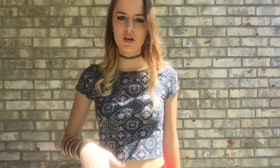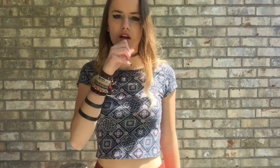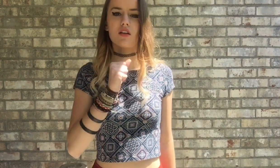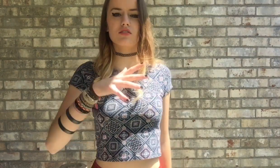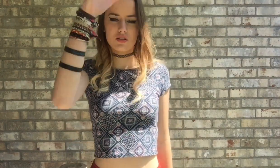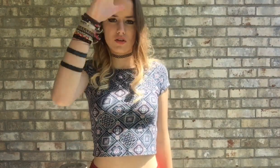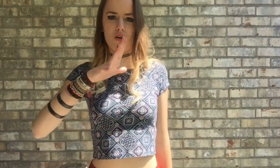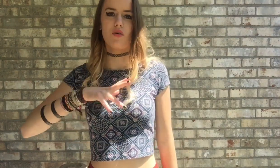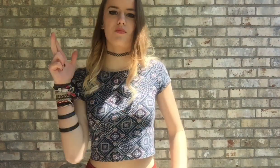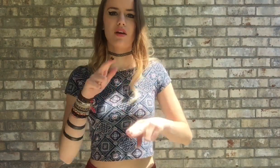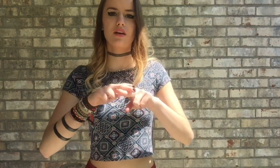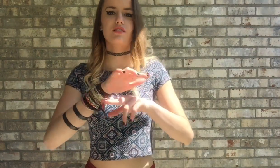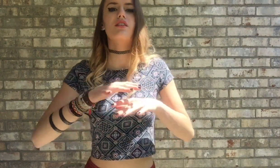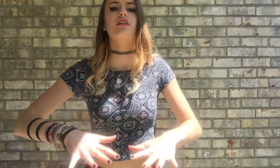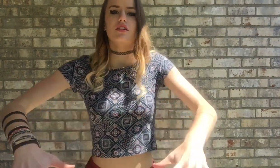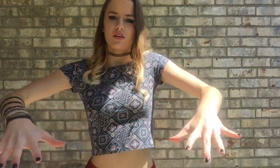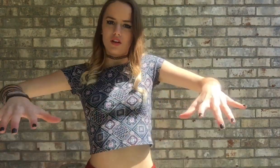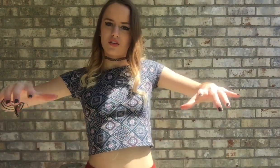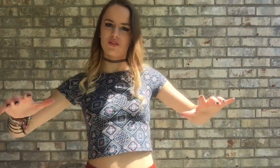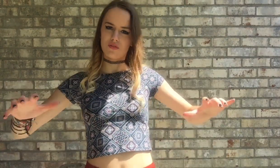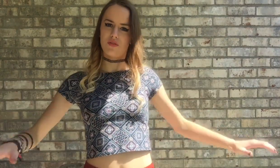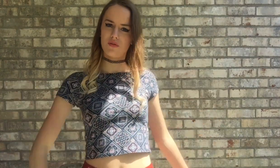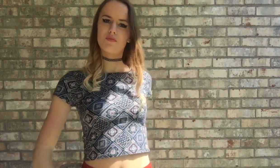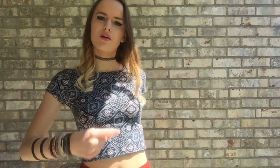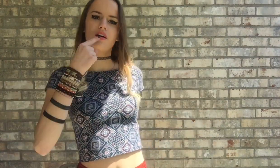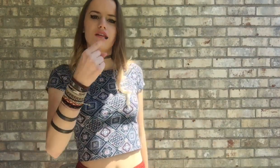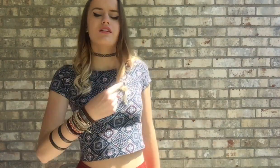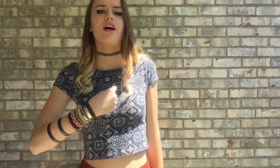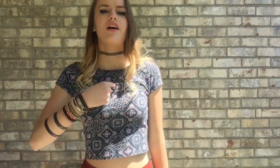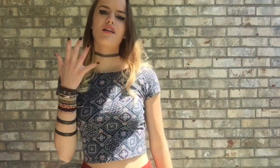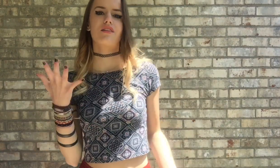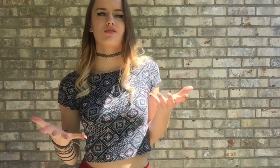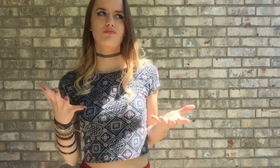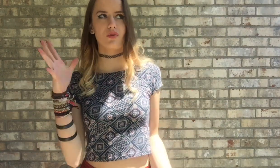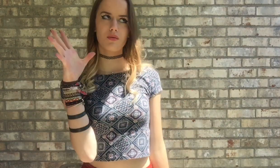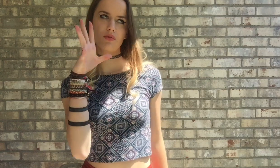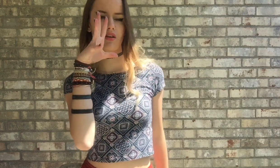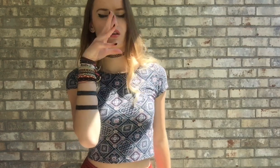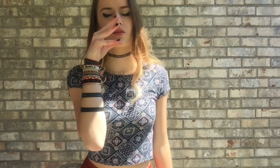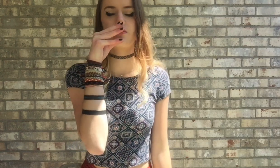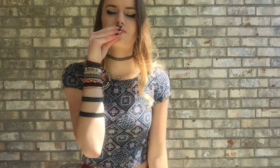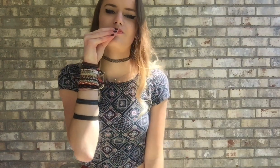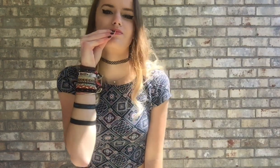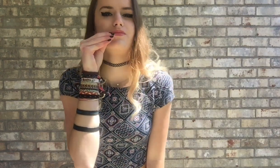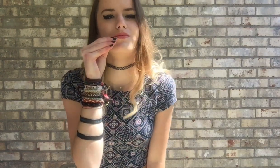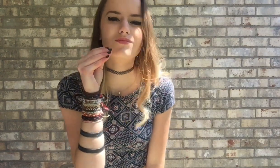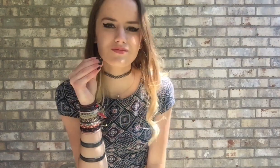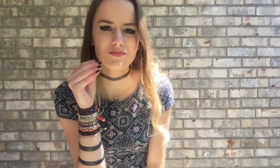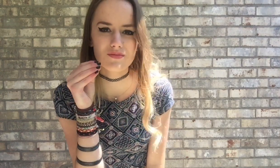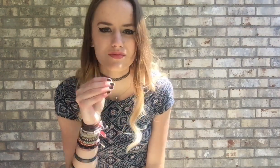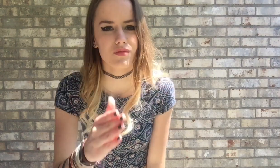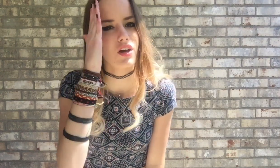And there's an old man sitting on the throne that's saying I should probably keep my pretty mouth shut